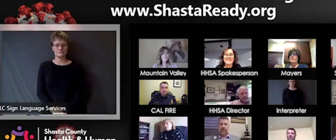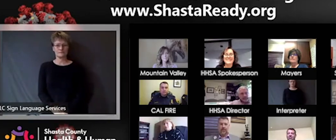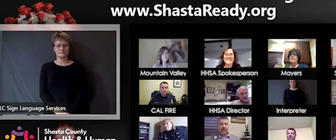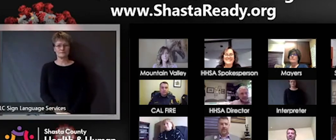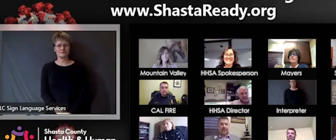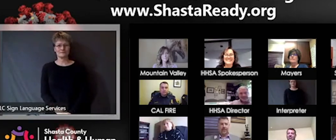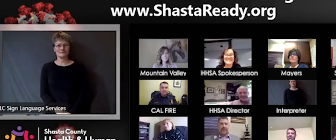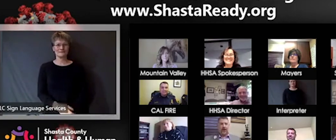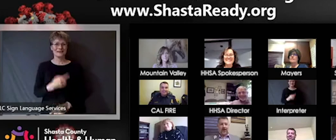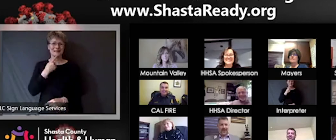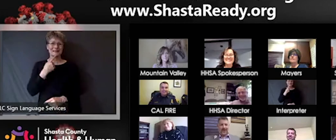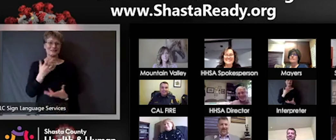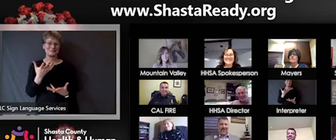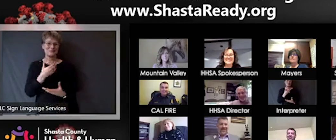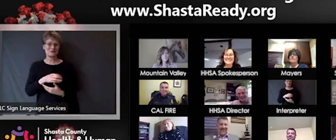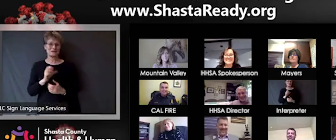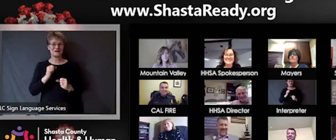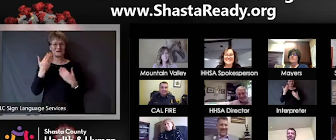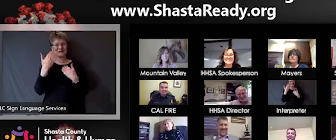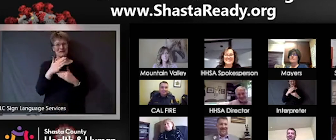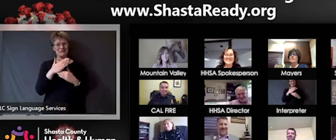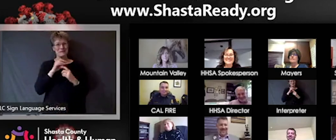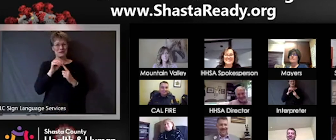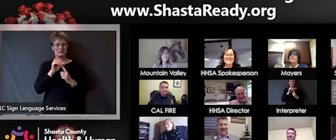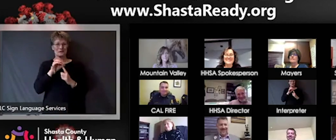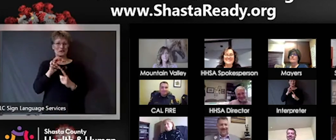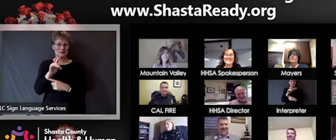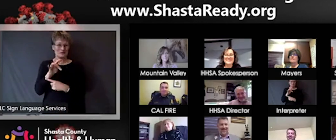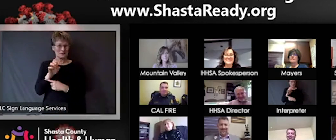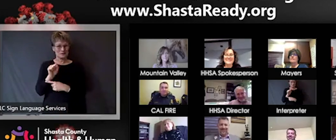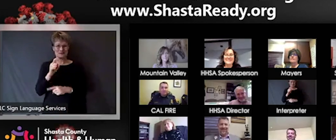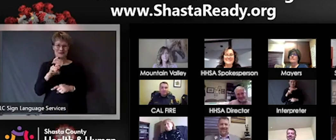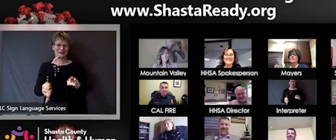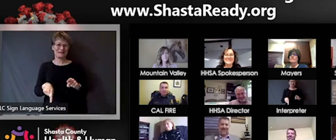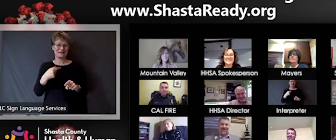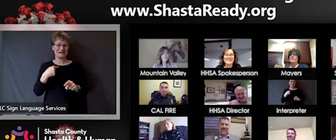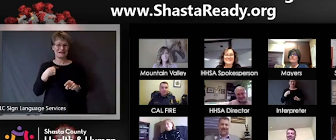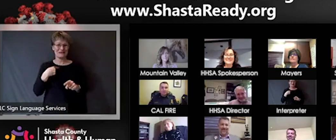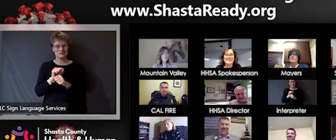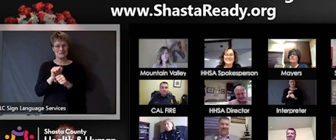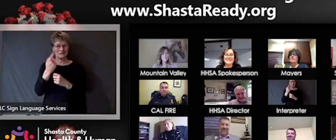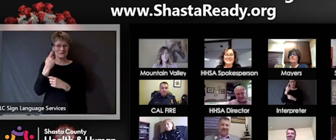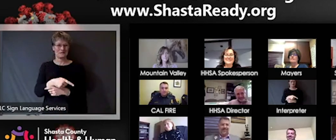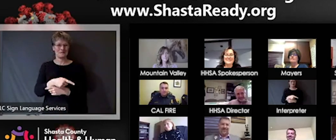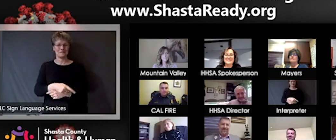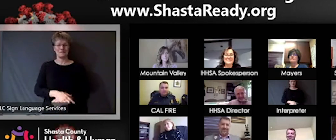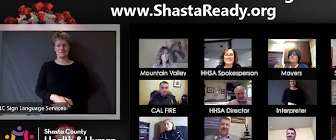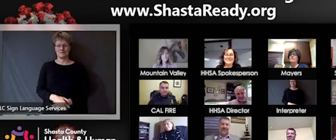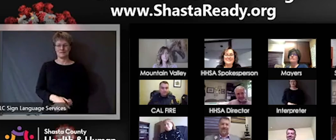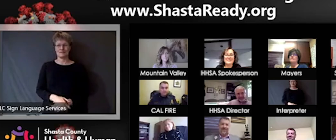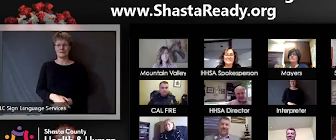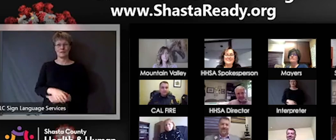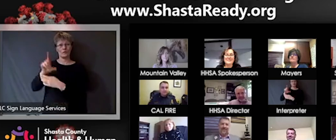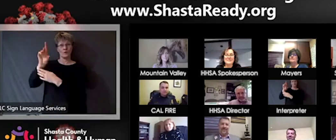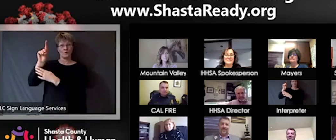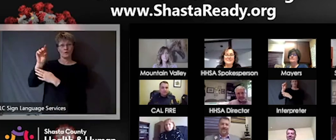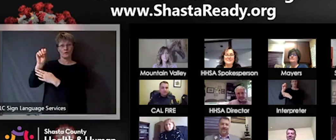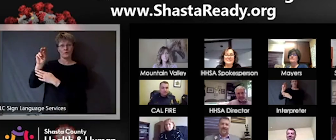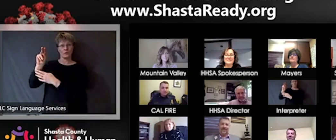working, but I believe my question would be for Donnell. Since the